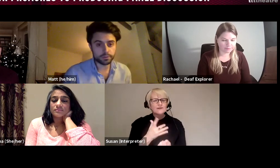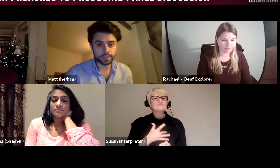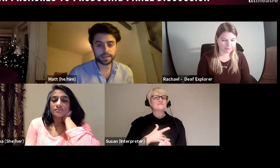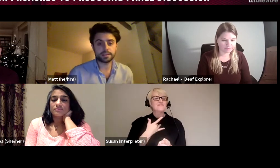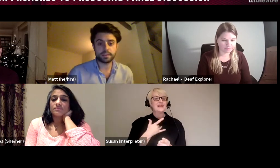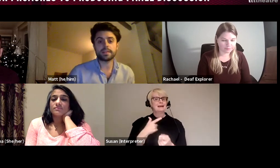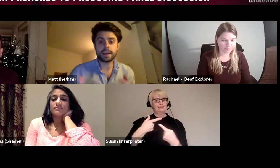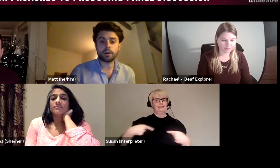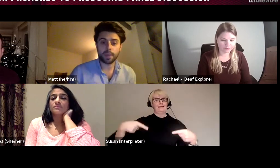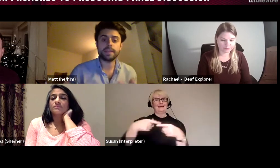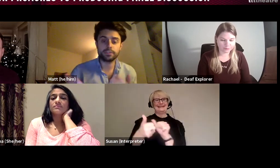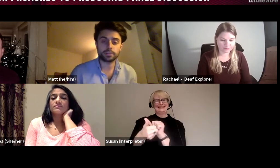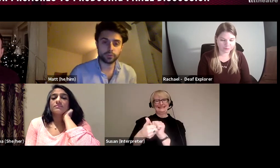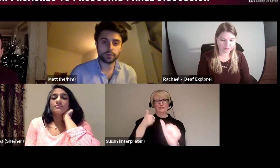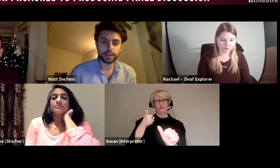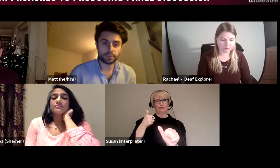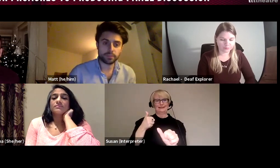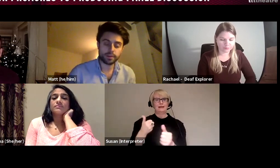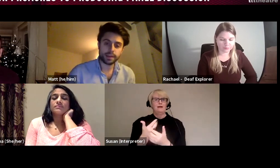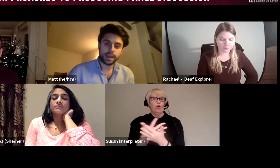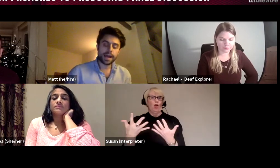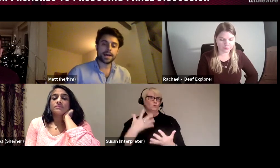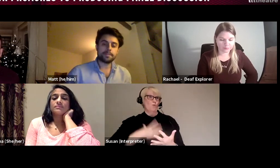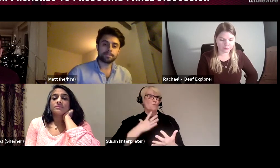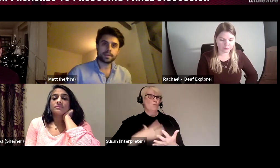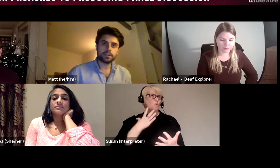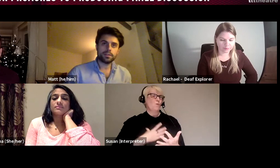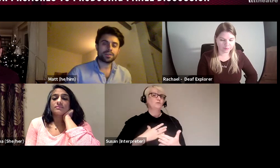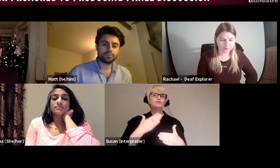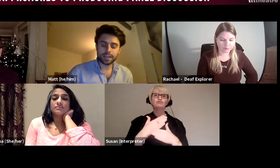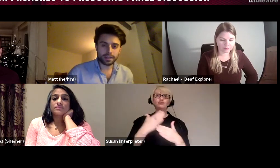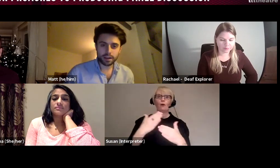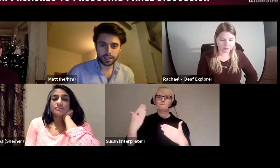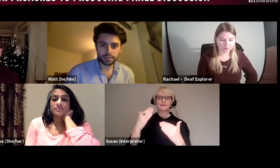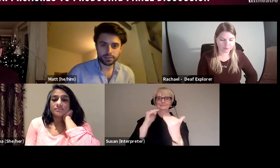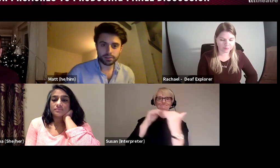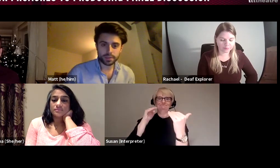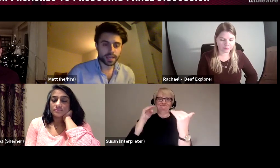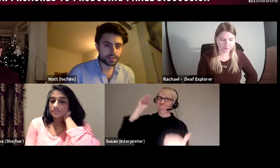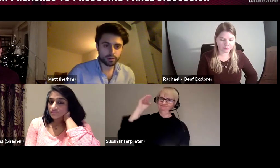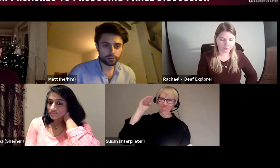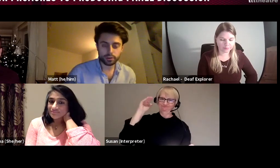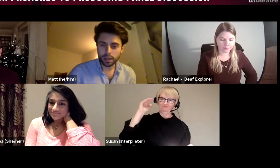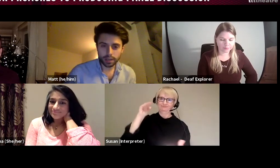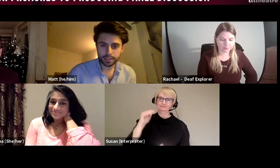in Theatre than there are paid jobs at the moment, like you are lucky to be taken on, or lucky to get